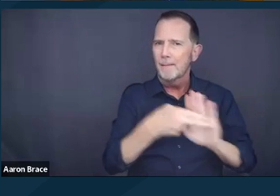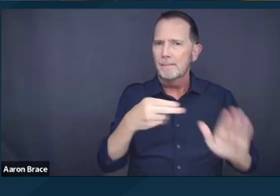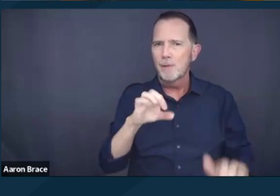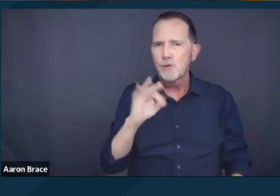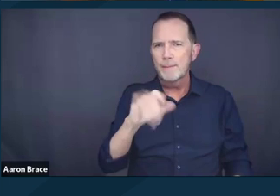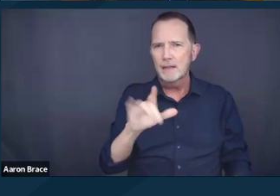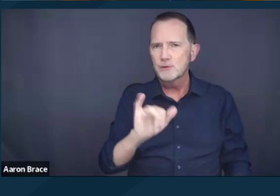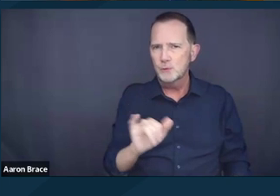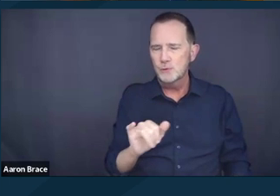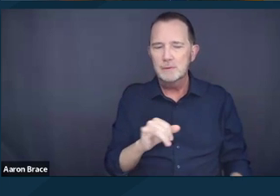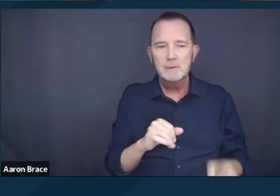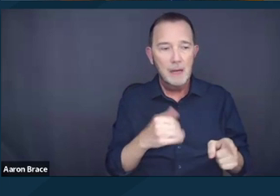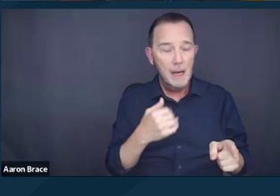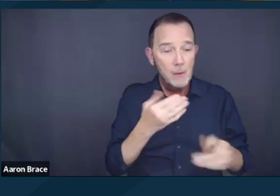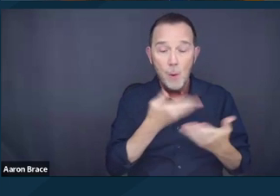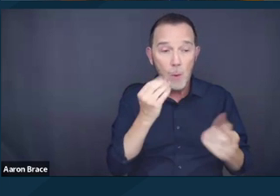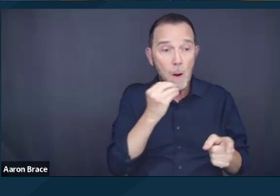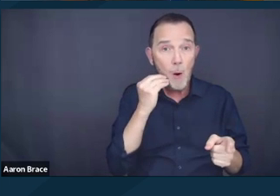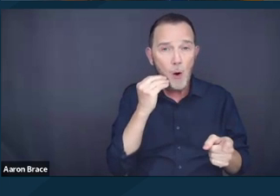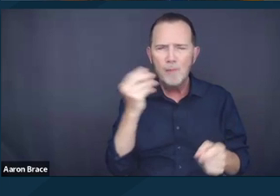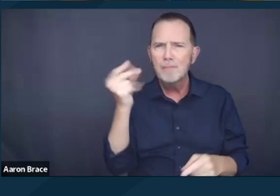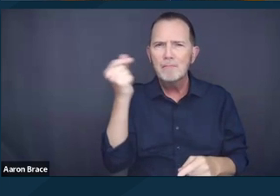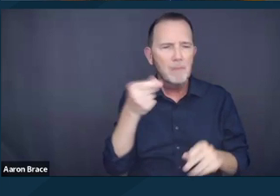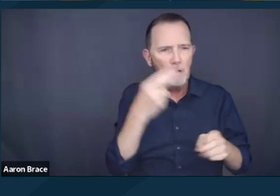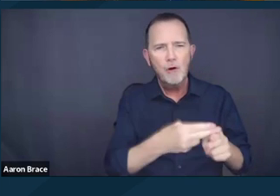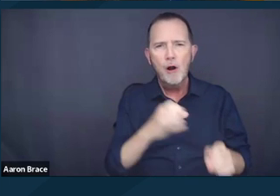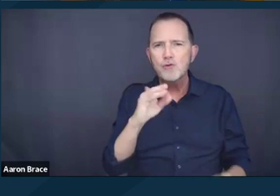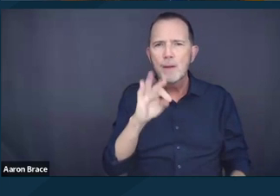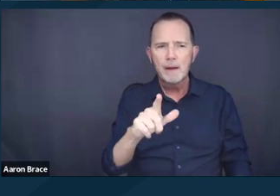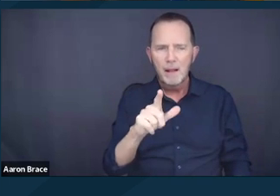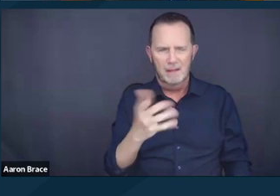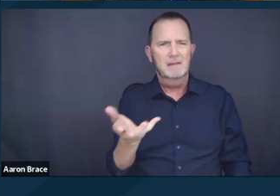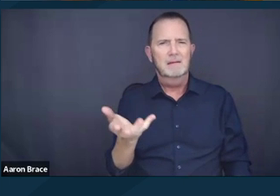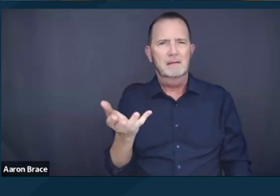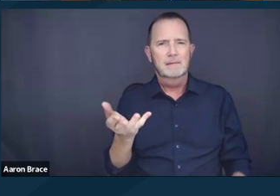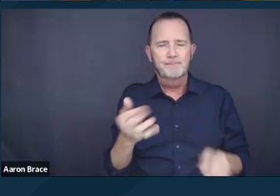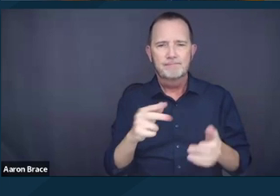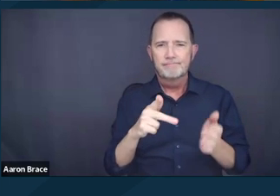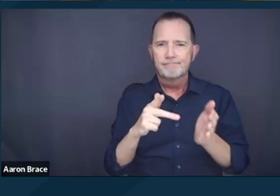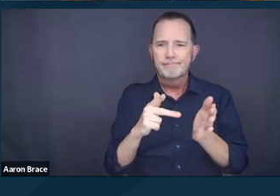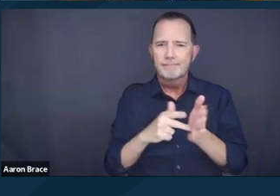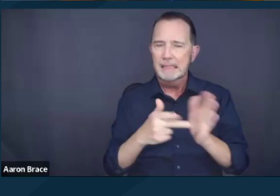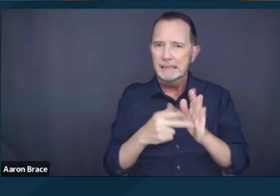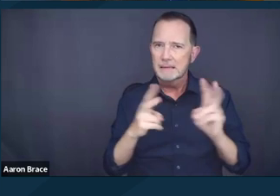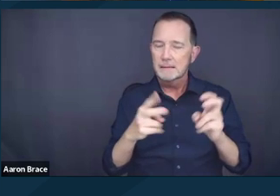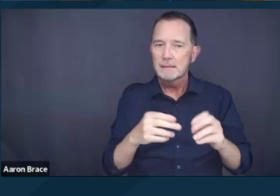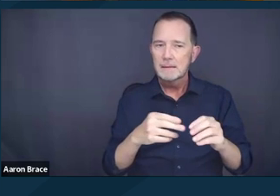the precipitating factors exacerbated by its existence, thus making the anti-camping and related restrictions